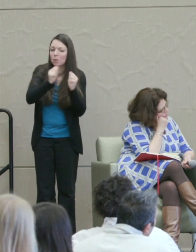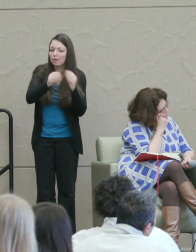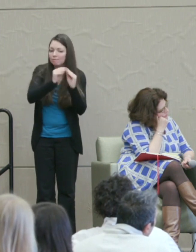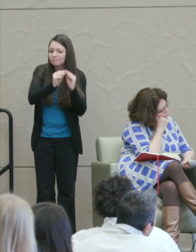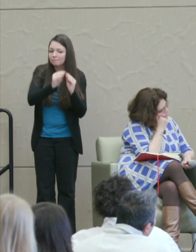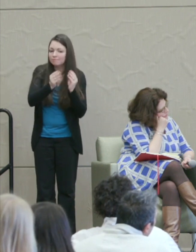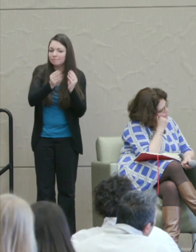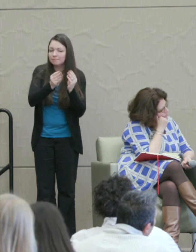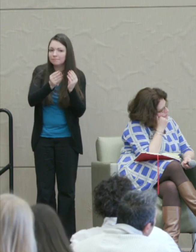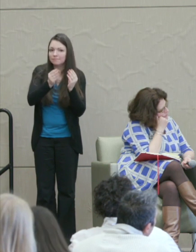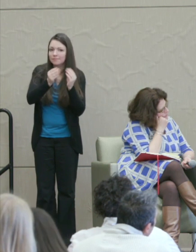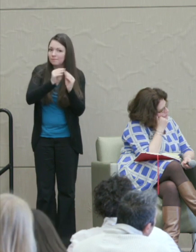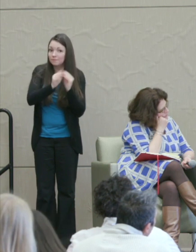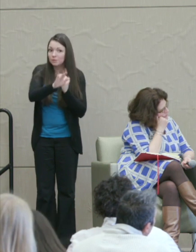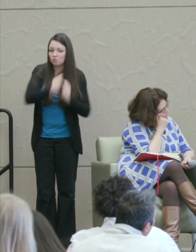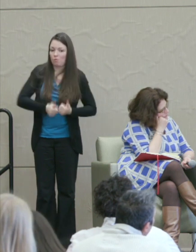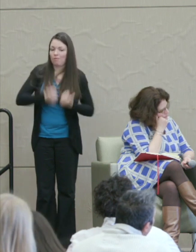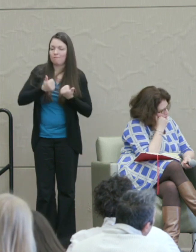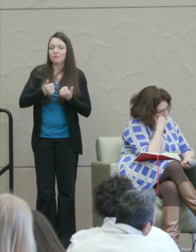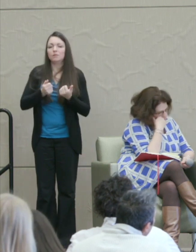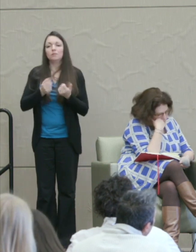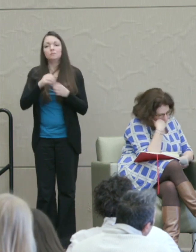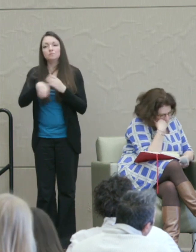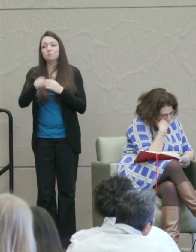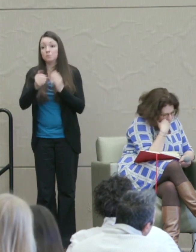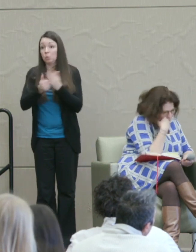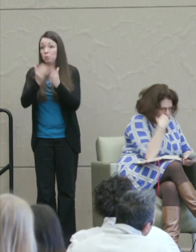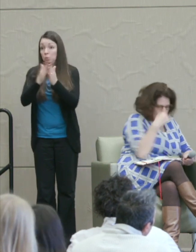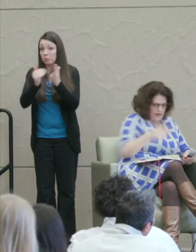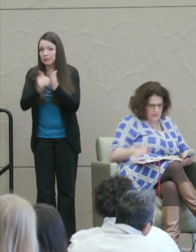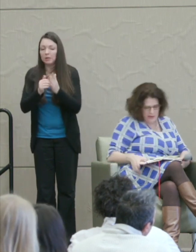And in New Zealand a lot of the offenders ... Sorry, that's yours I guess.